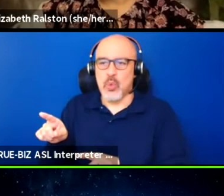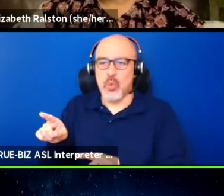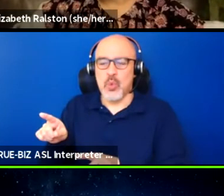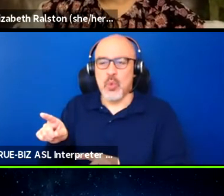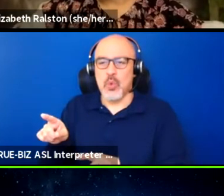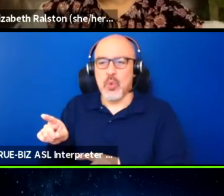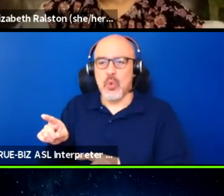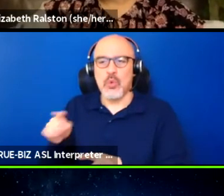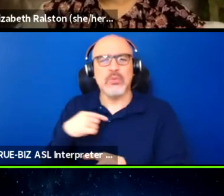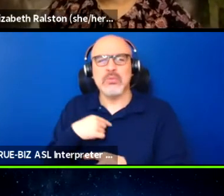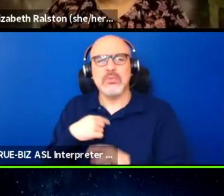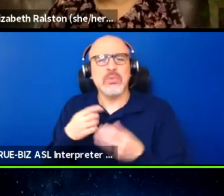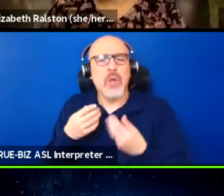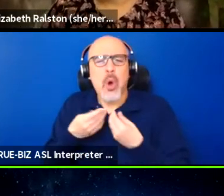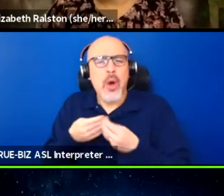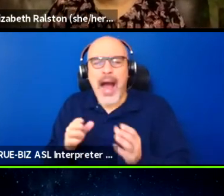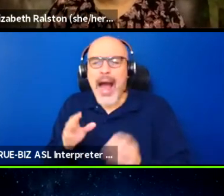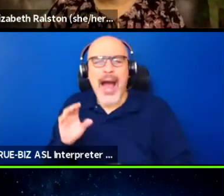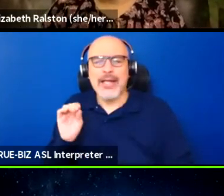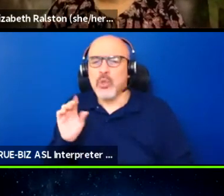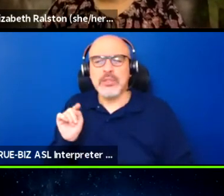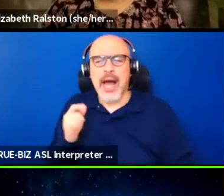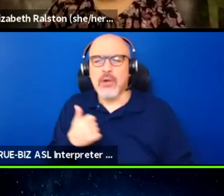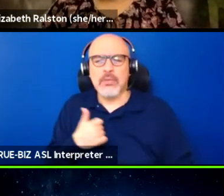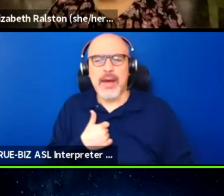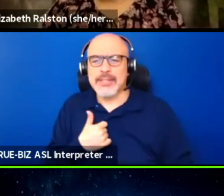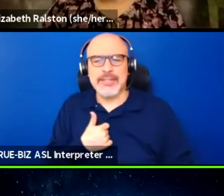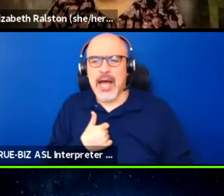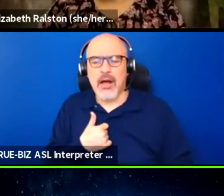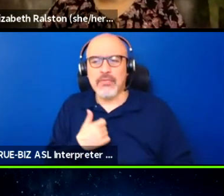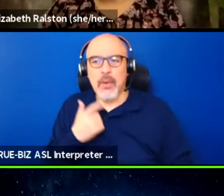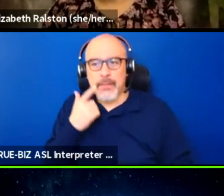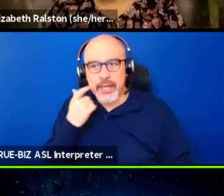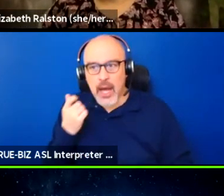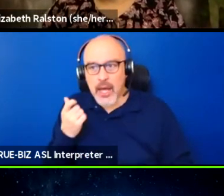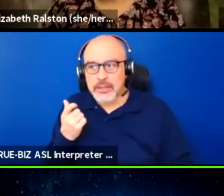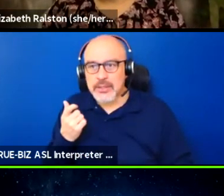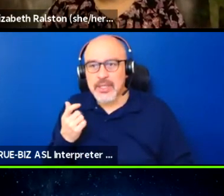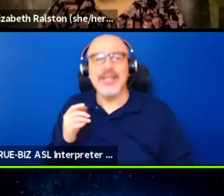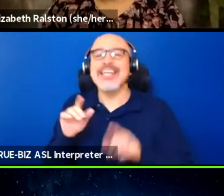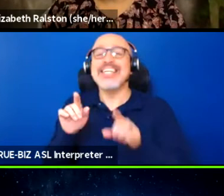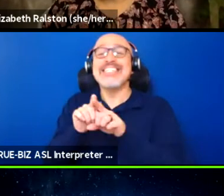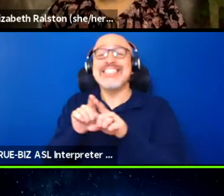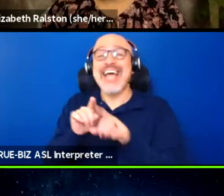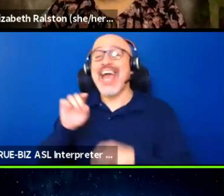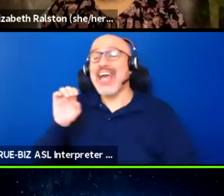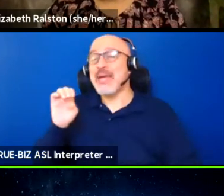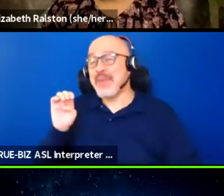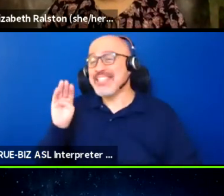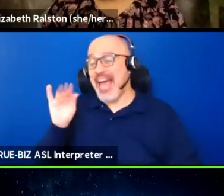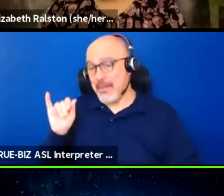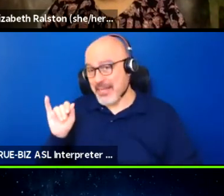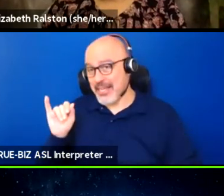because basically someone, to get to what Emi was saying, because someone has basically decided